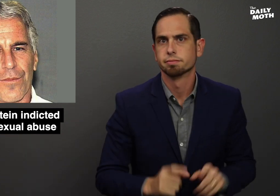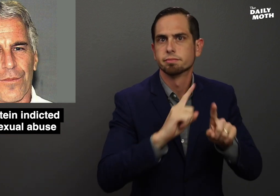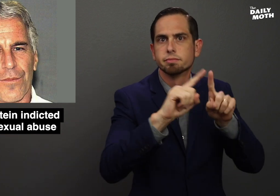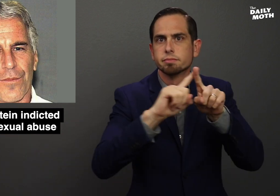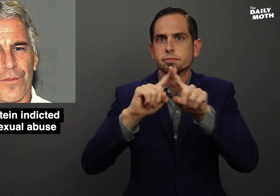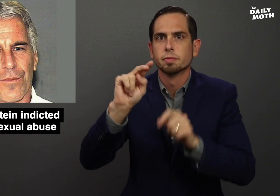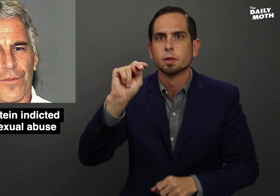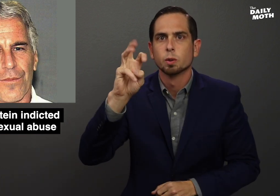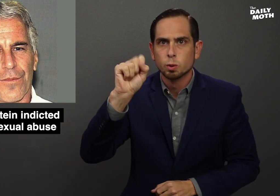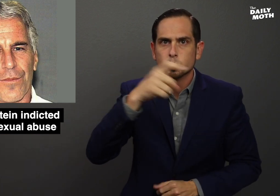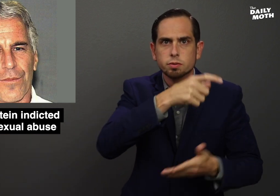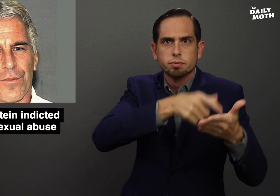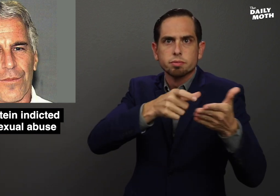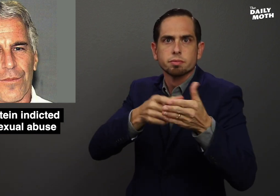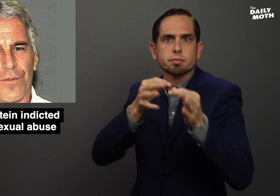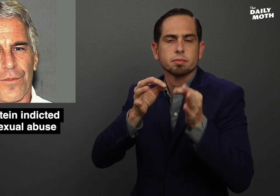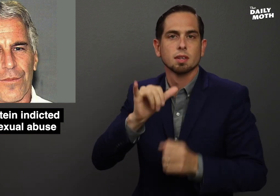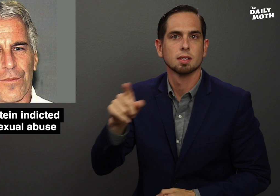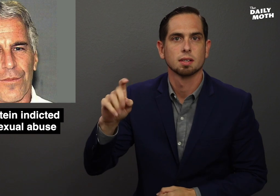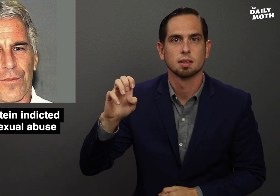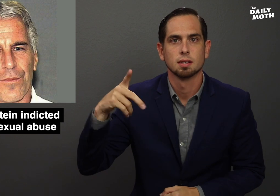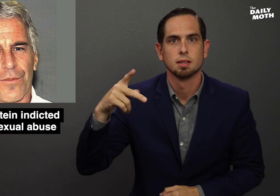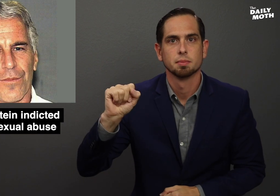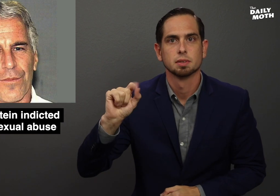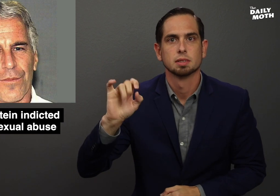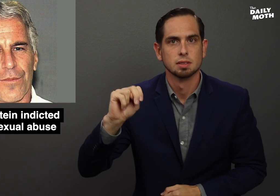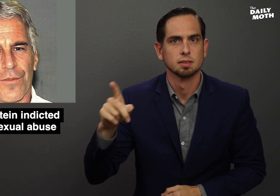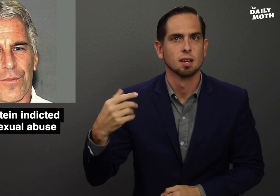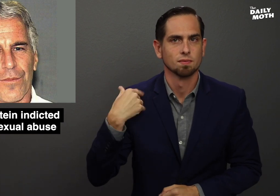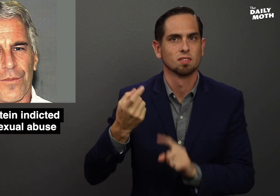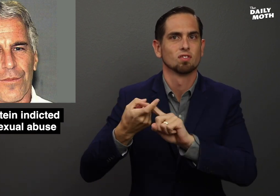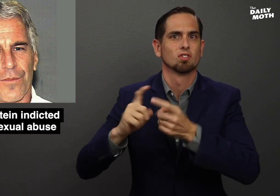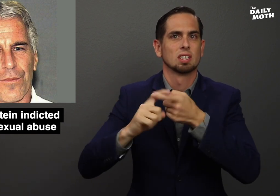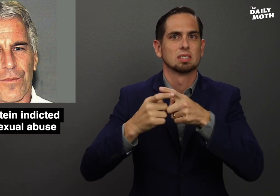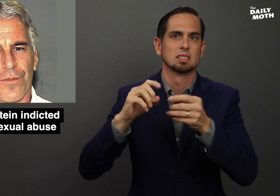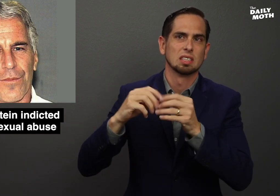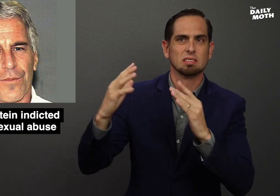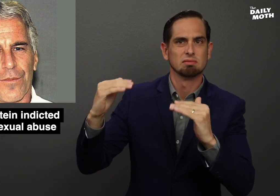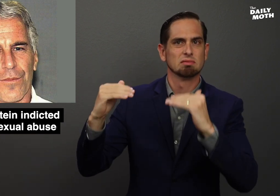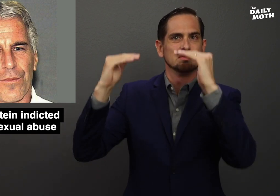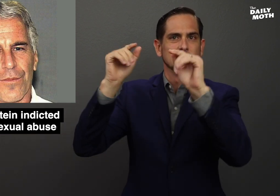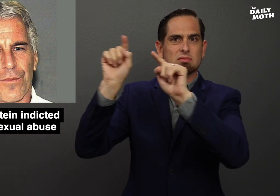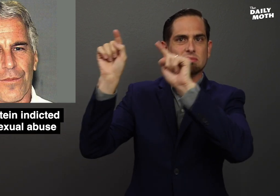Multiple news reported that Epstein has friends in high